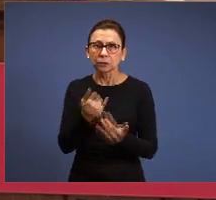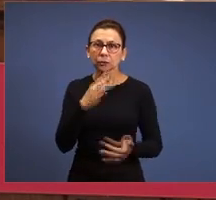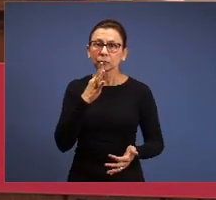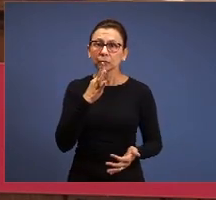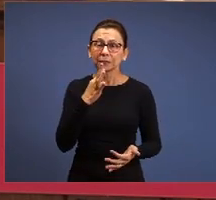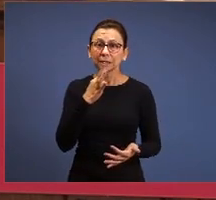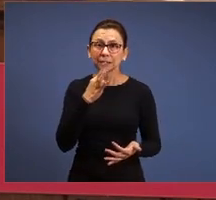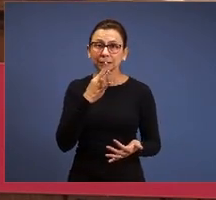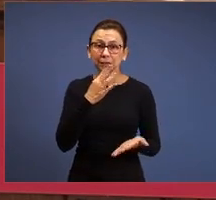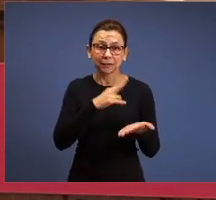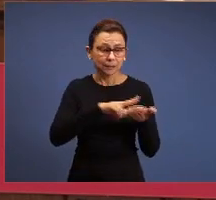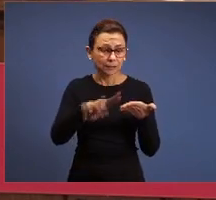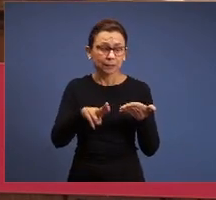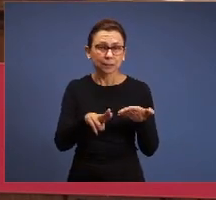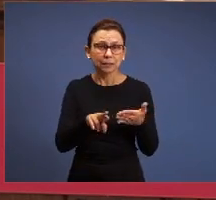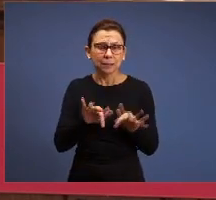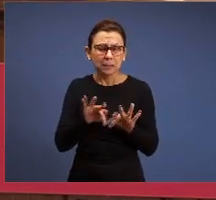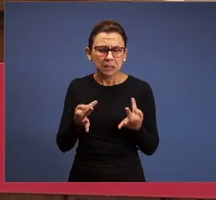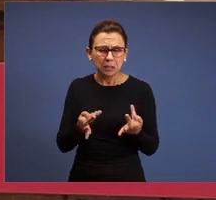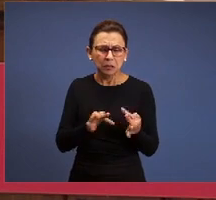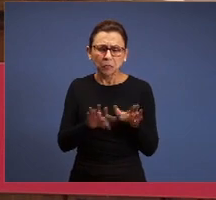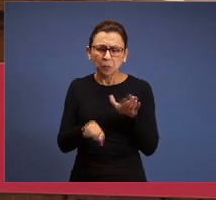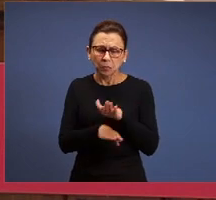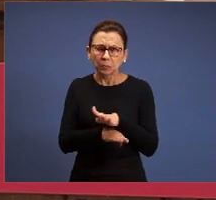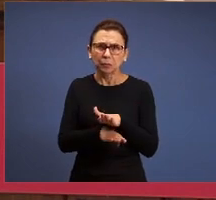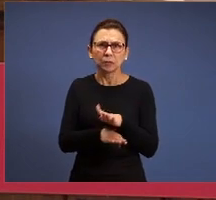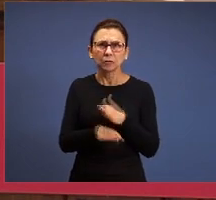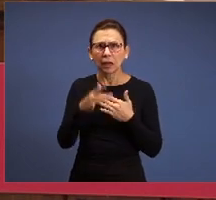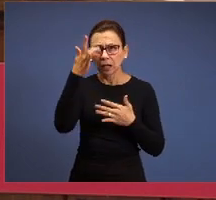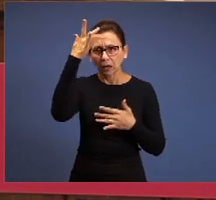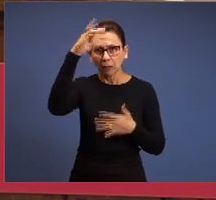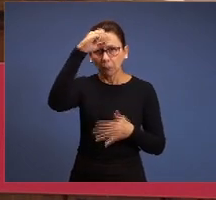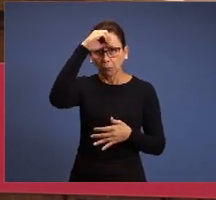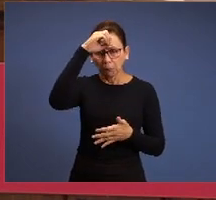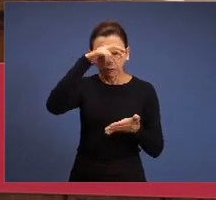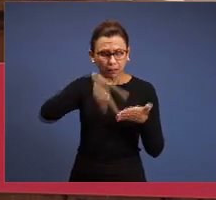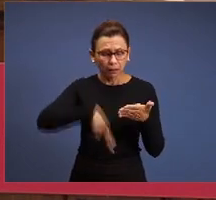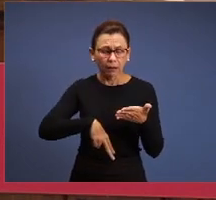the simplest he might be, even if he doesn’t know how to read, he has to know the book